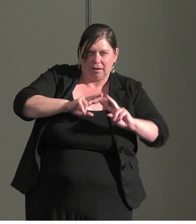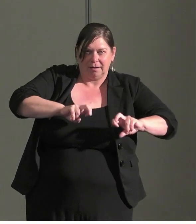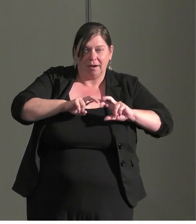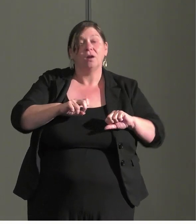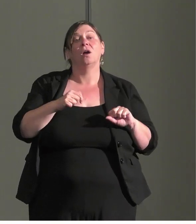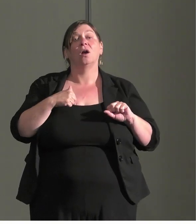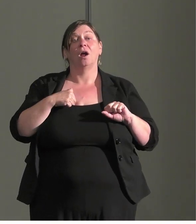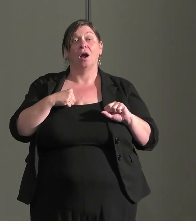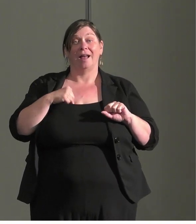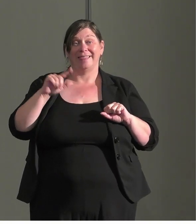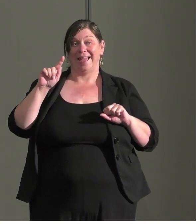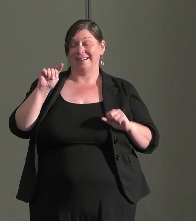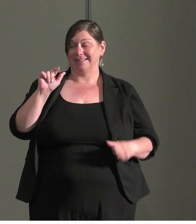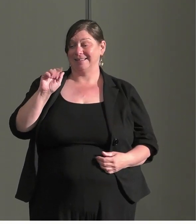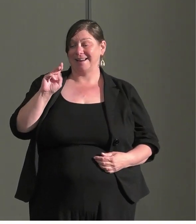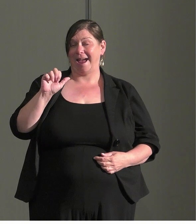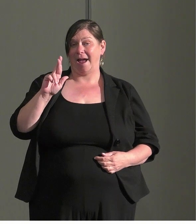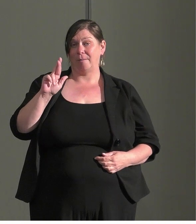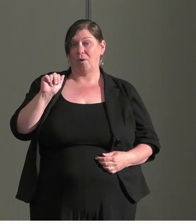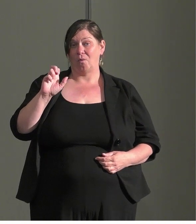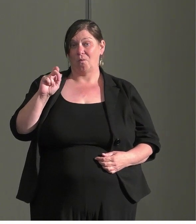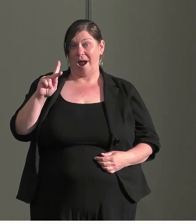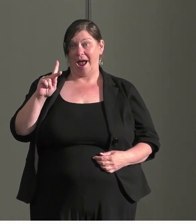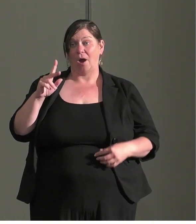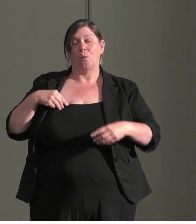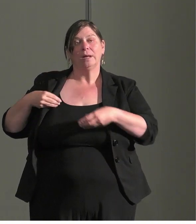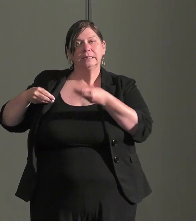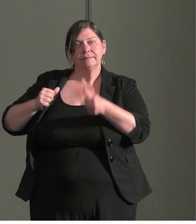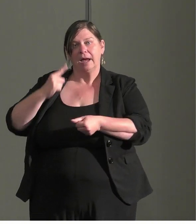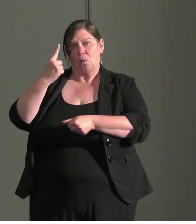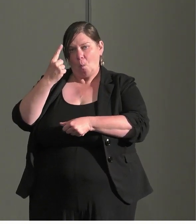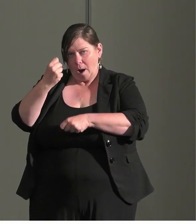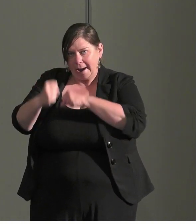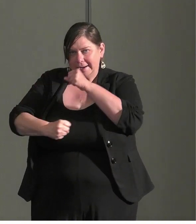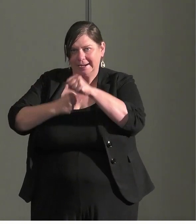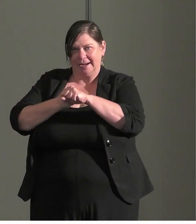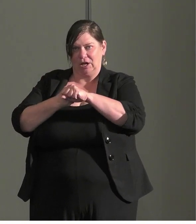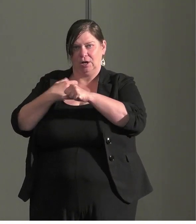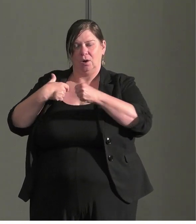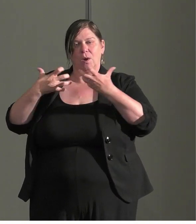year two of that partnership. We wanted to spend so much time understanding the problem space and